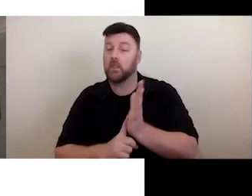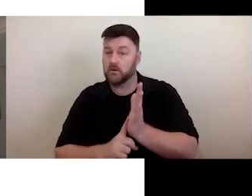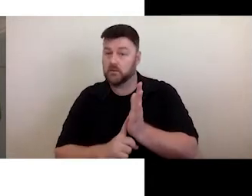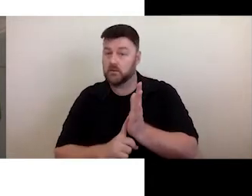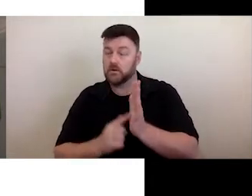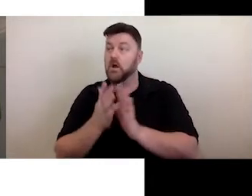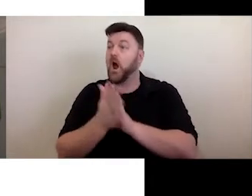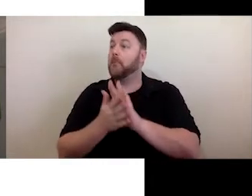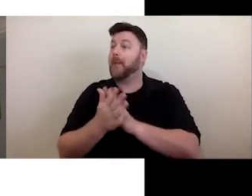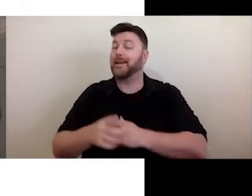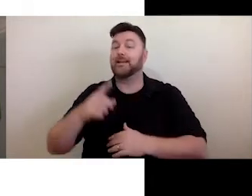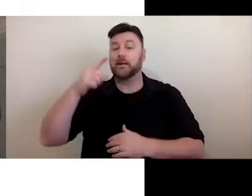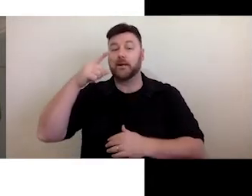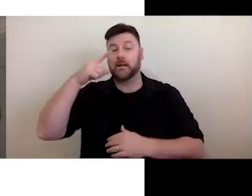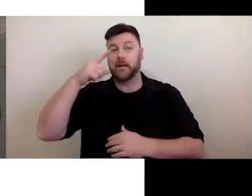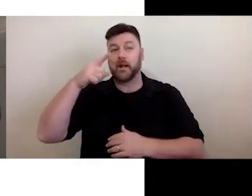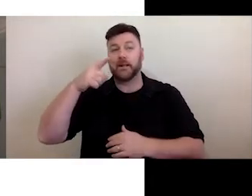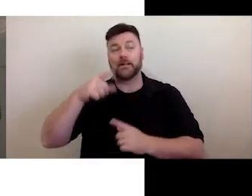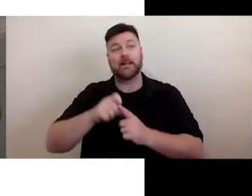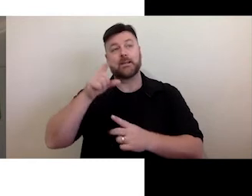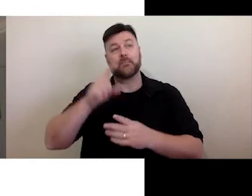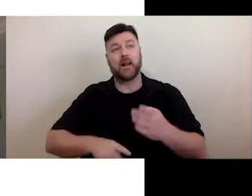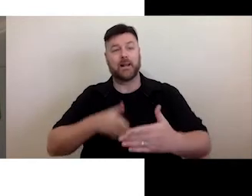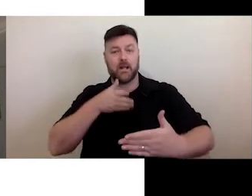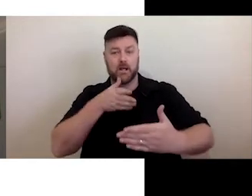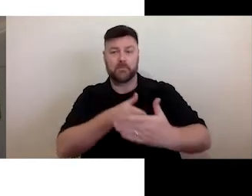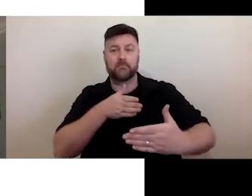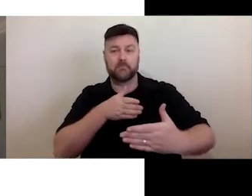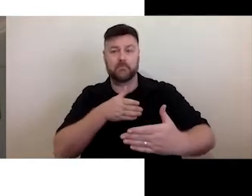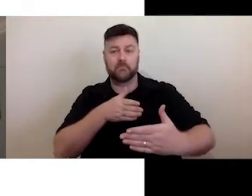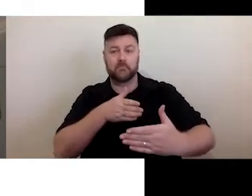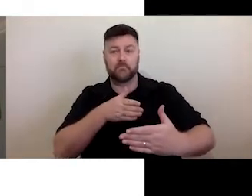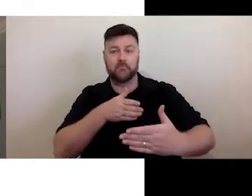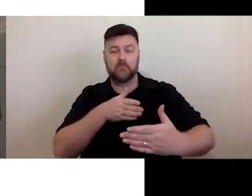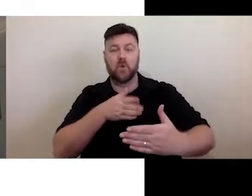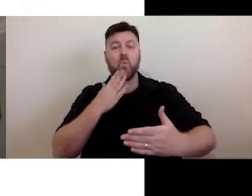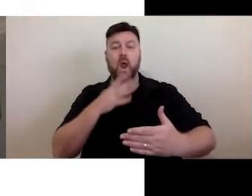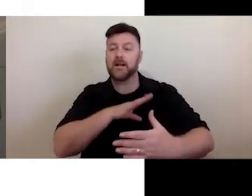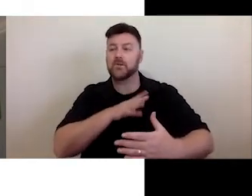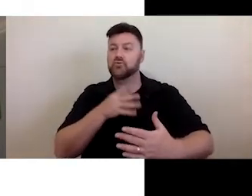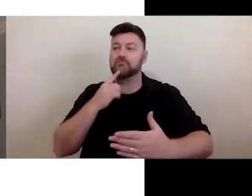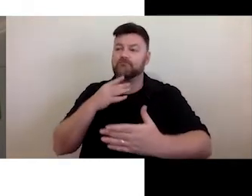that people experience when participating in society. These